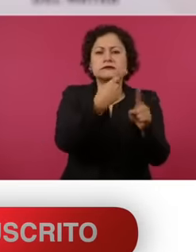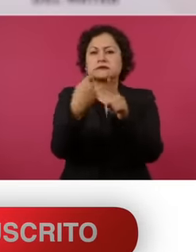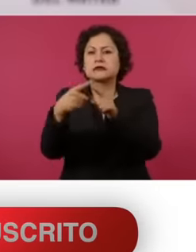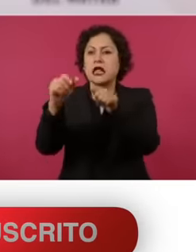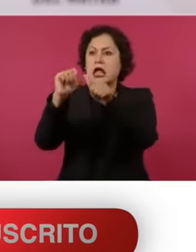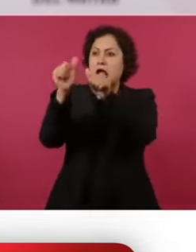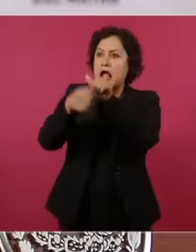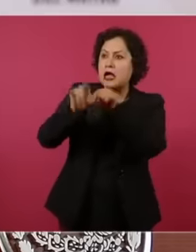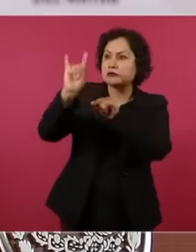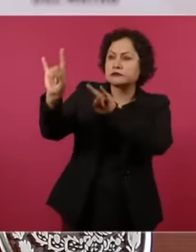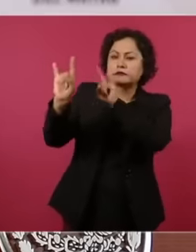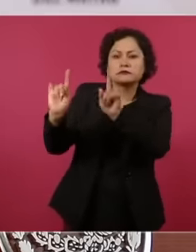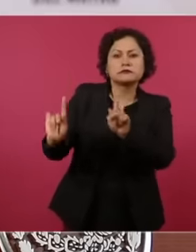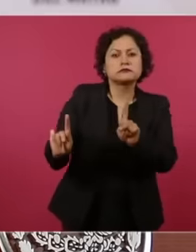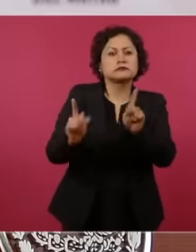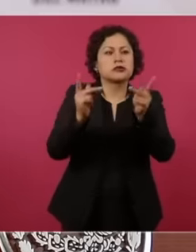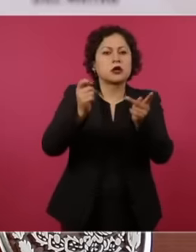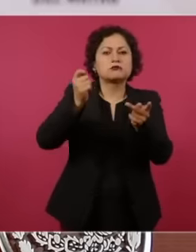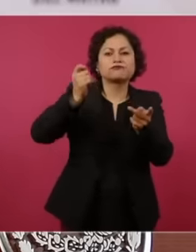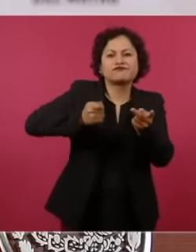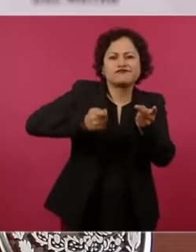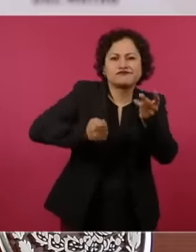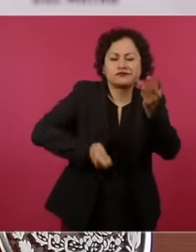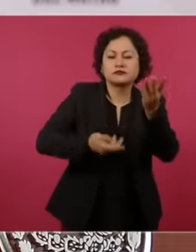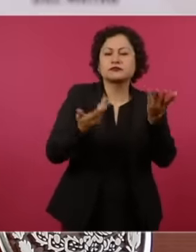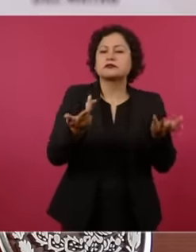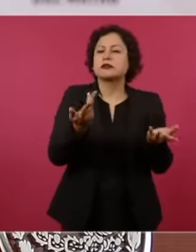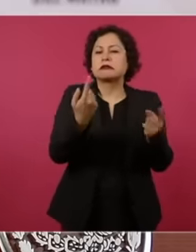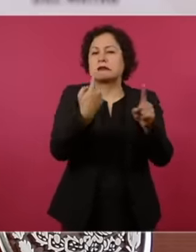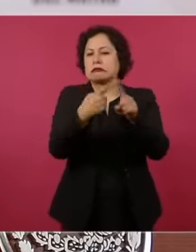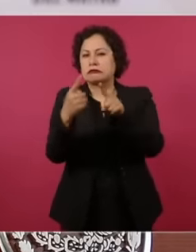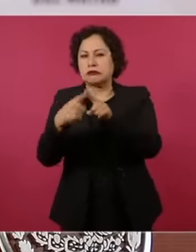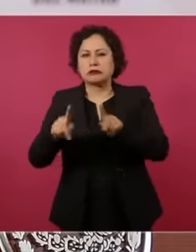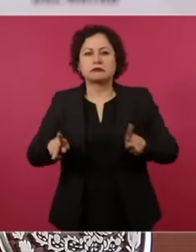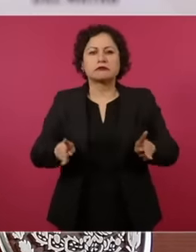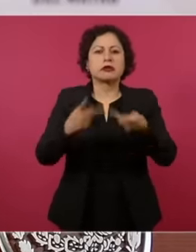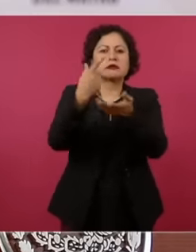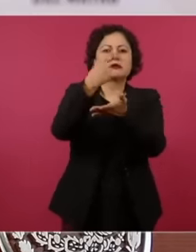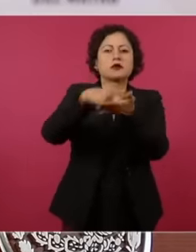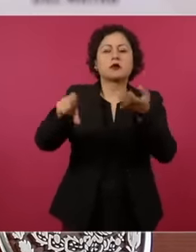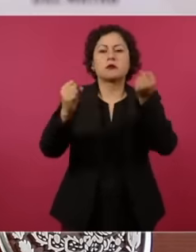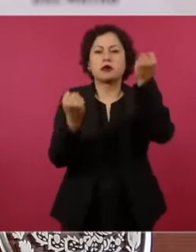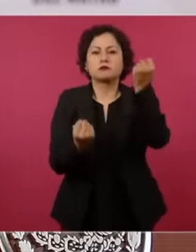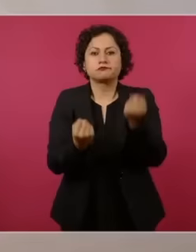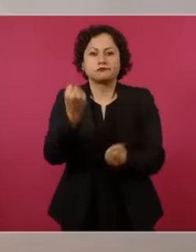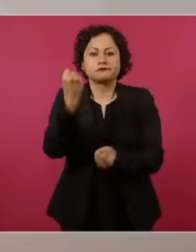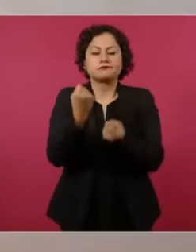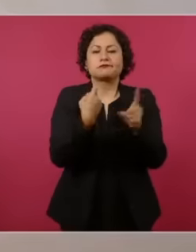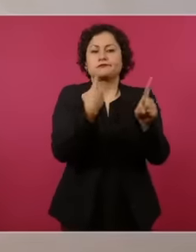distribution and marketing of all types of vehicles armoring services transfer